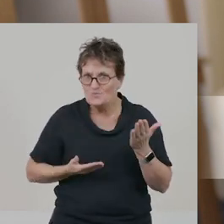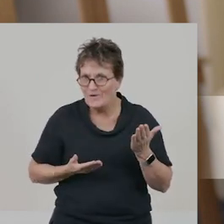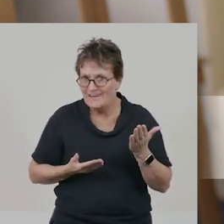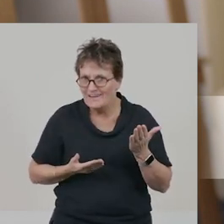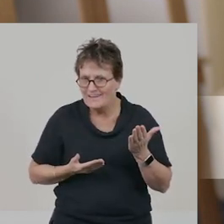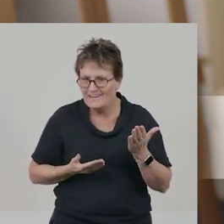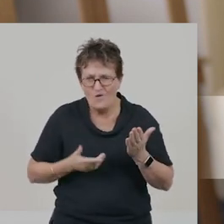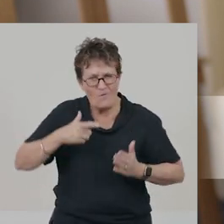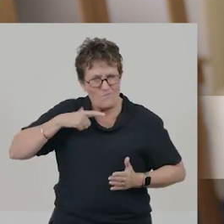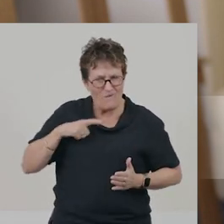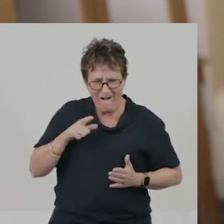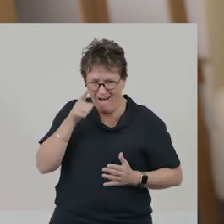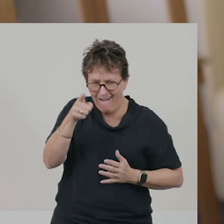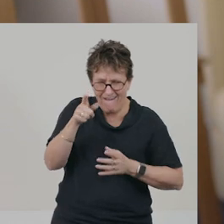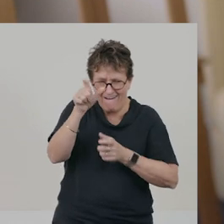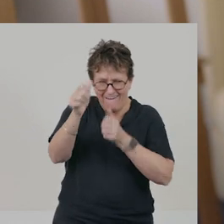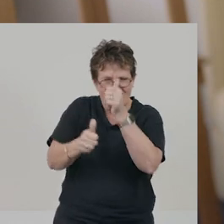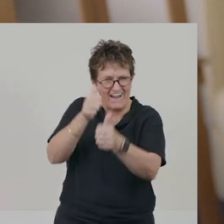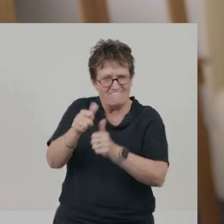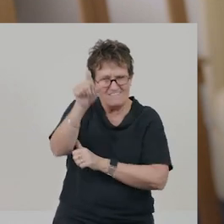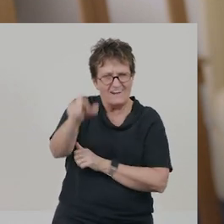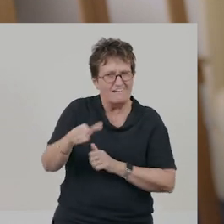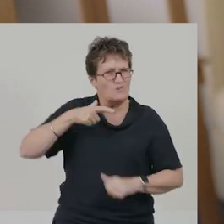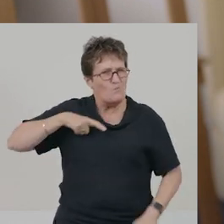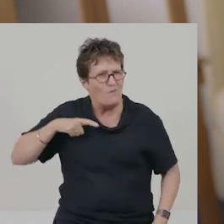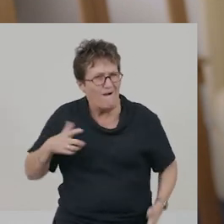What is it you like about them so much?